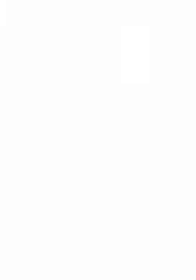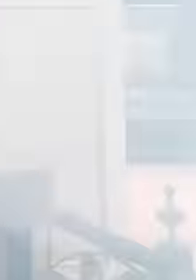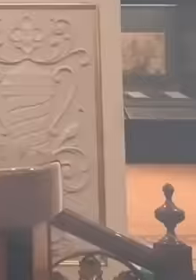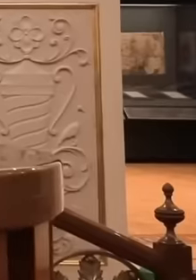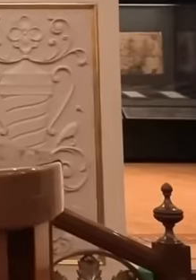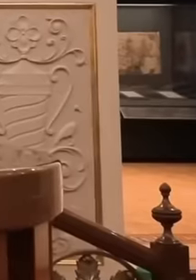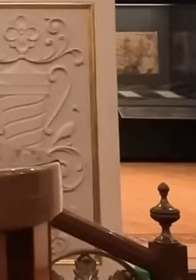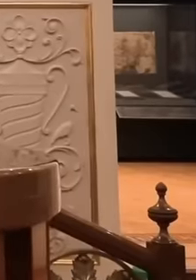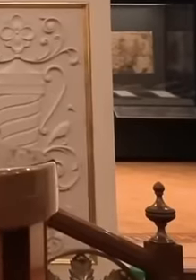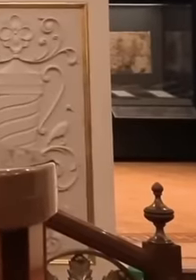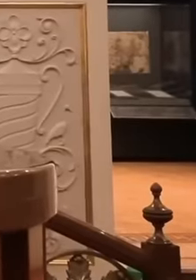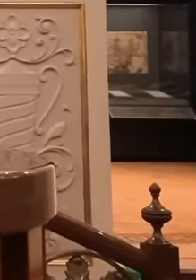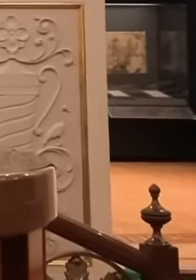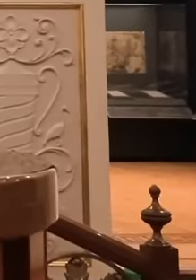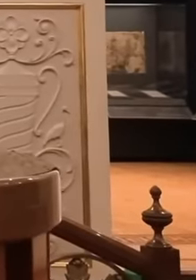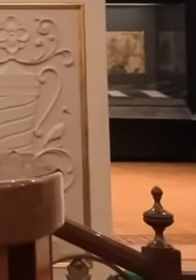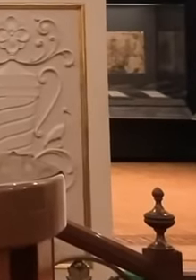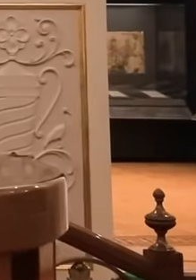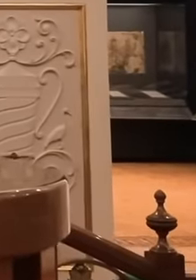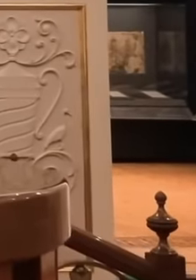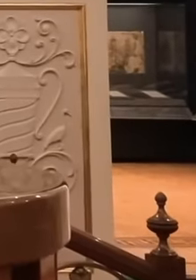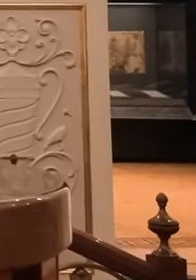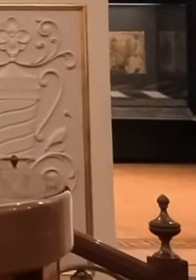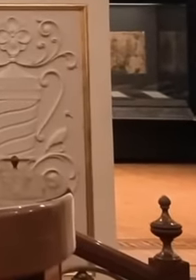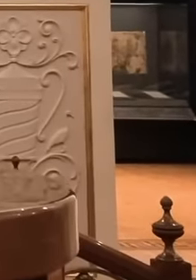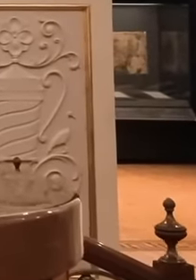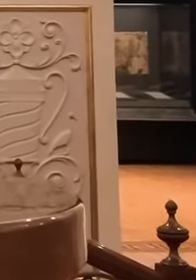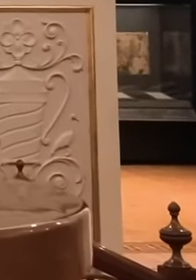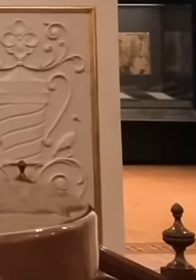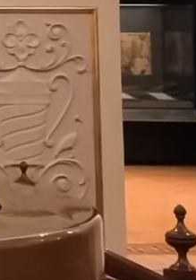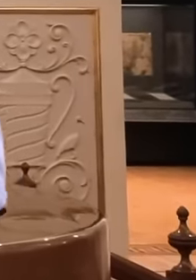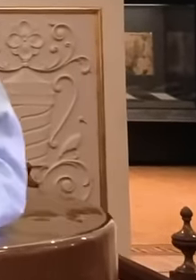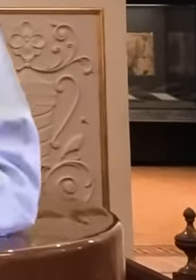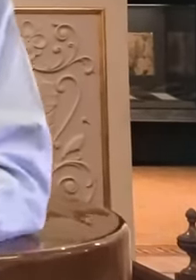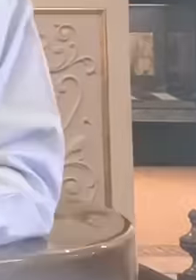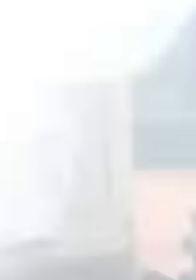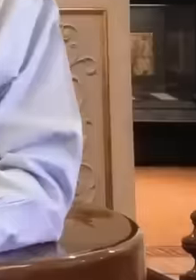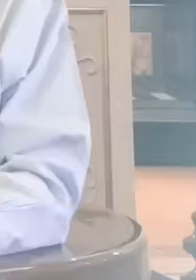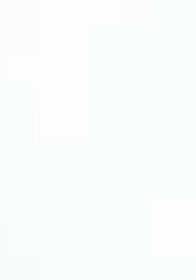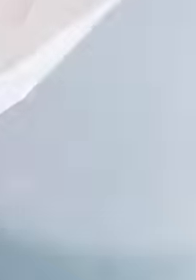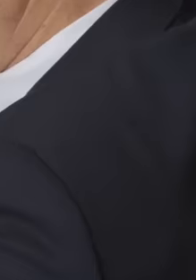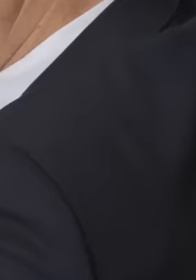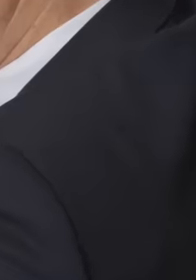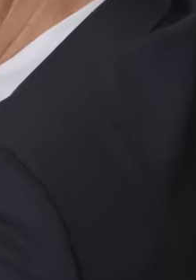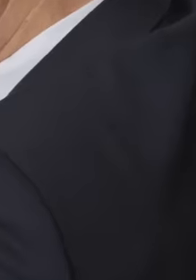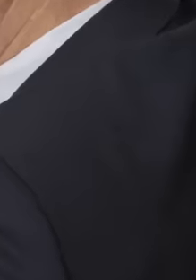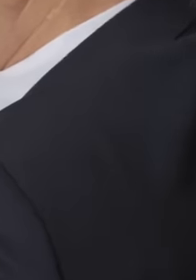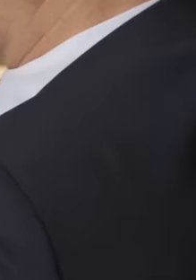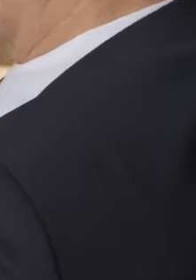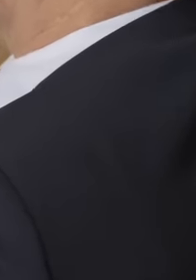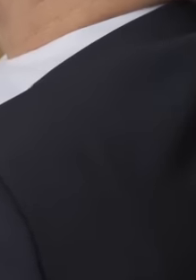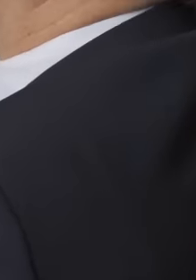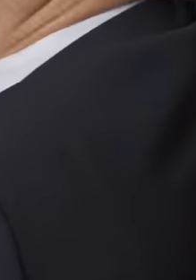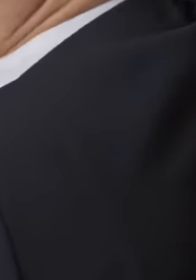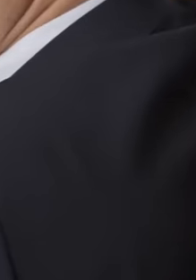branch, the president of Mexico has expressed his intention to reduce privileges and